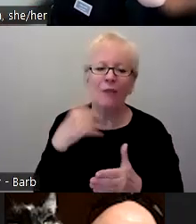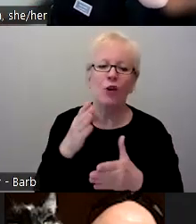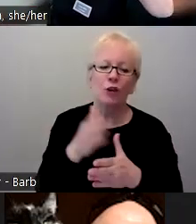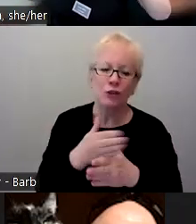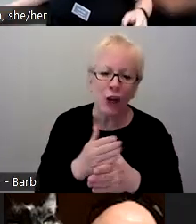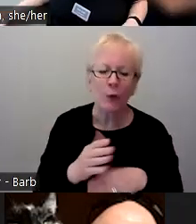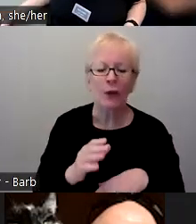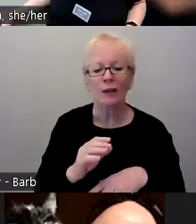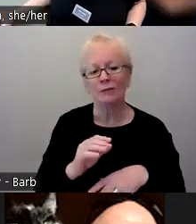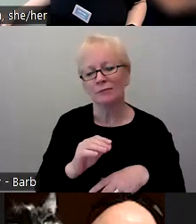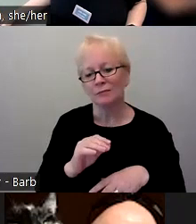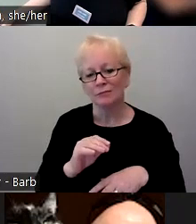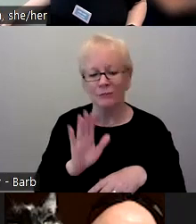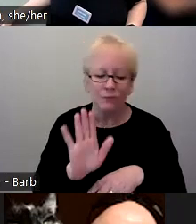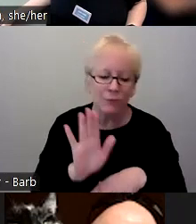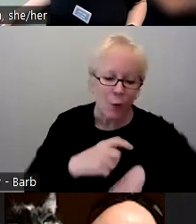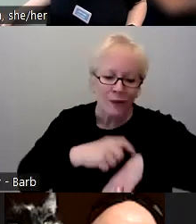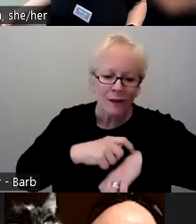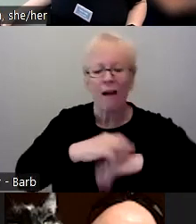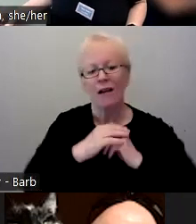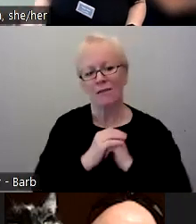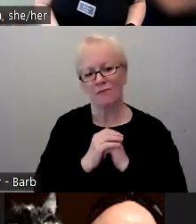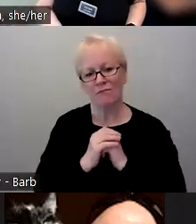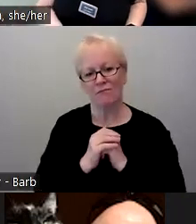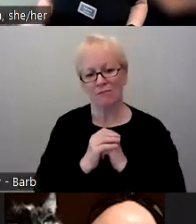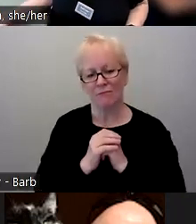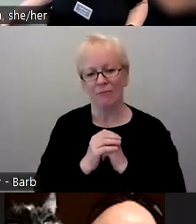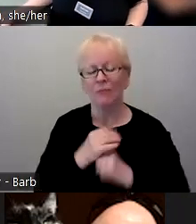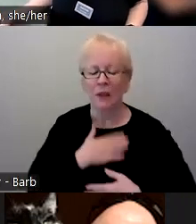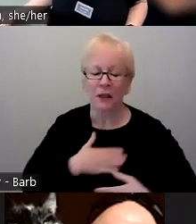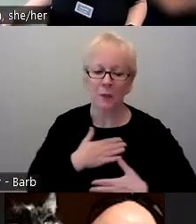of your schedules to do so, and I really appreciate your input.